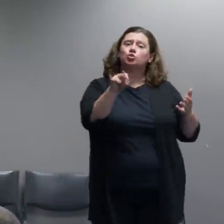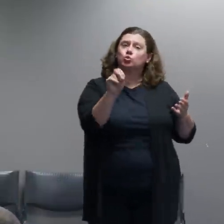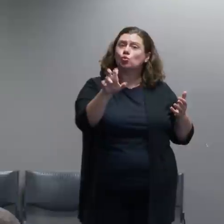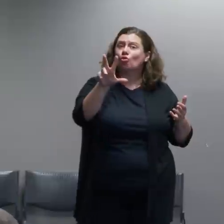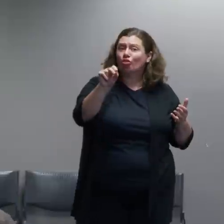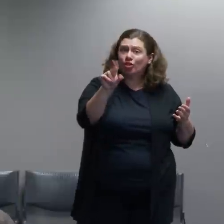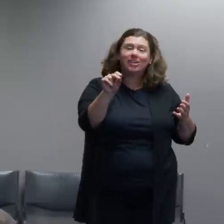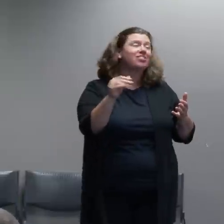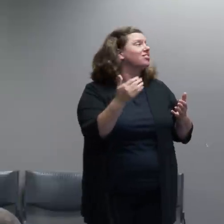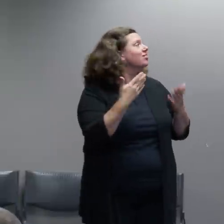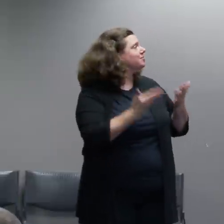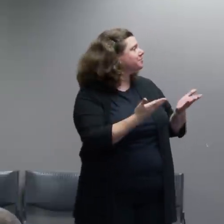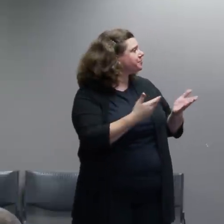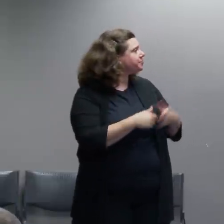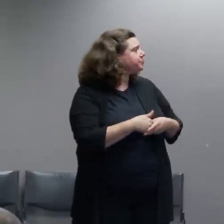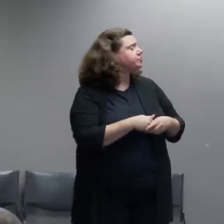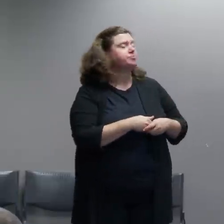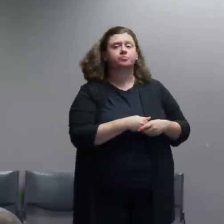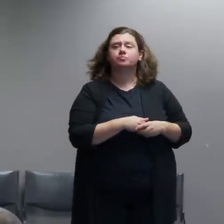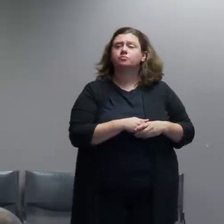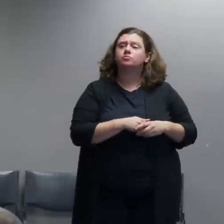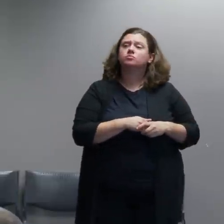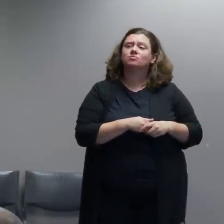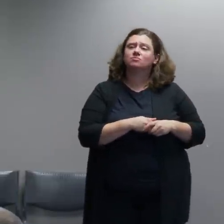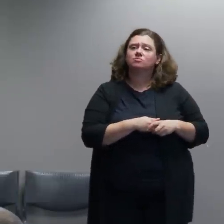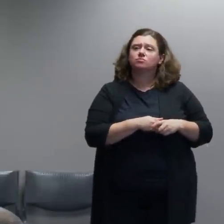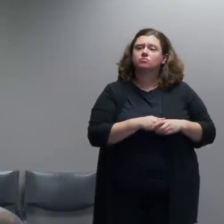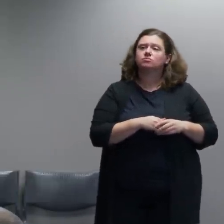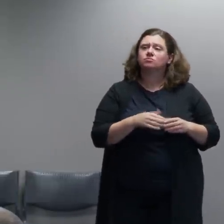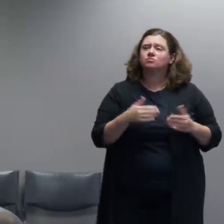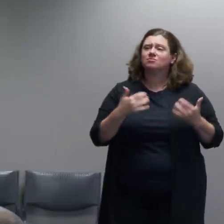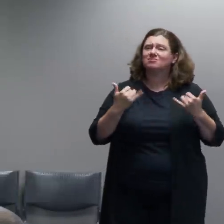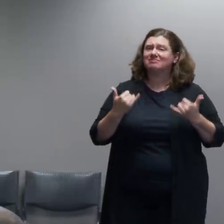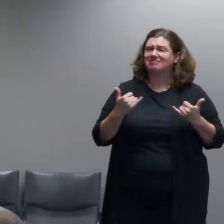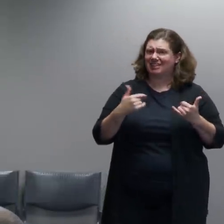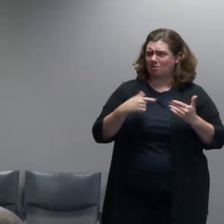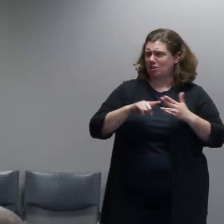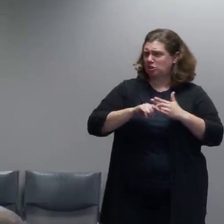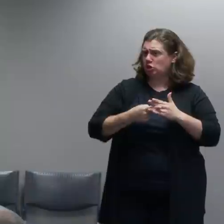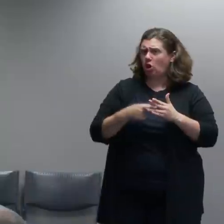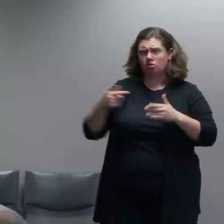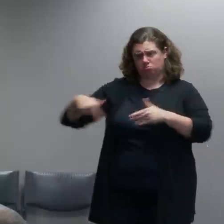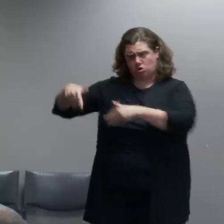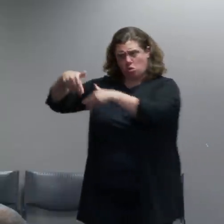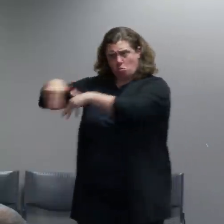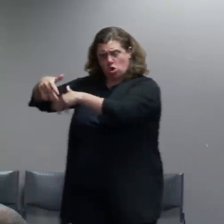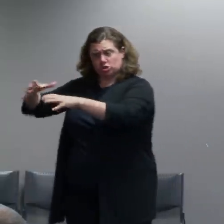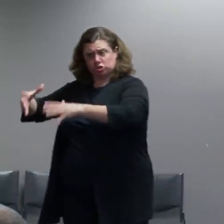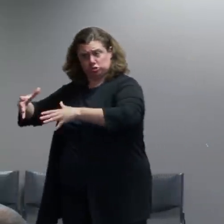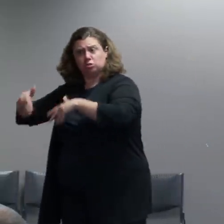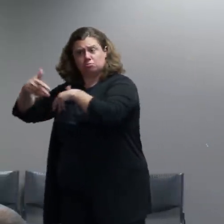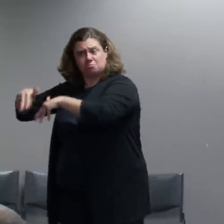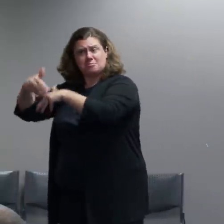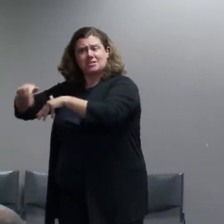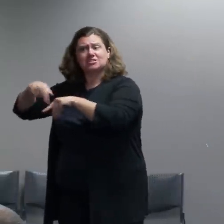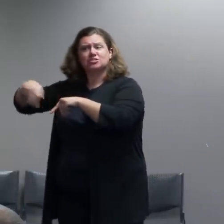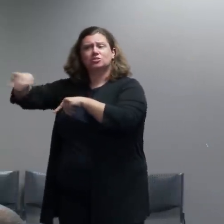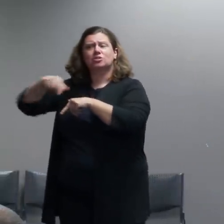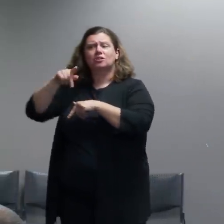The event started with a rally in Peninsula Park and a group of people